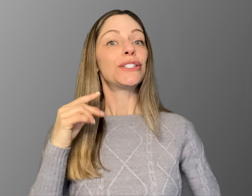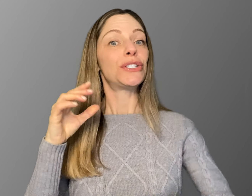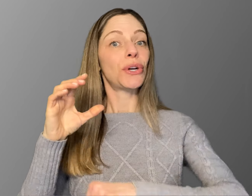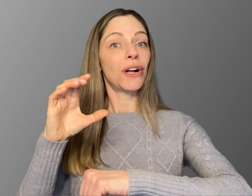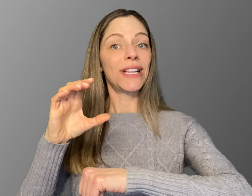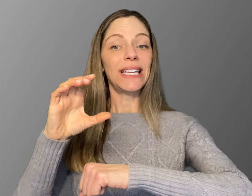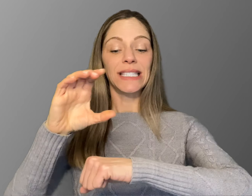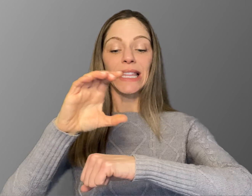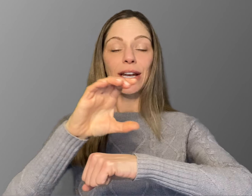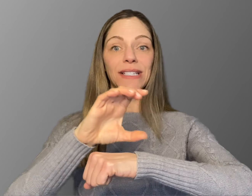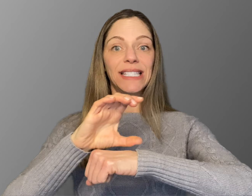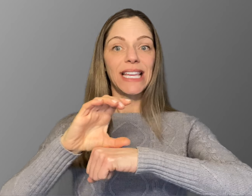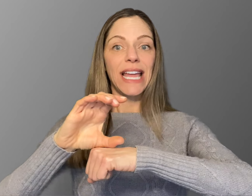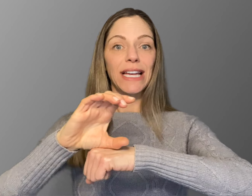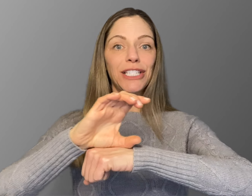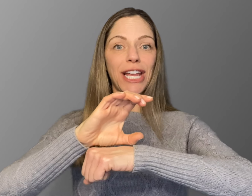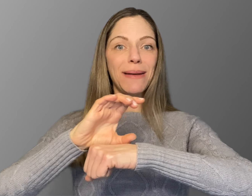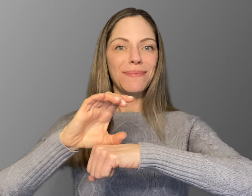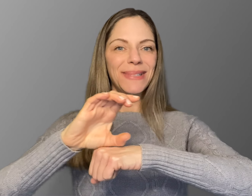"Chocolate" is a letter "C"handshape.